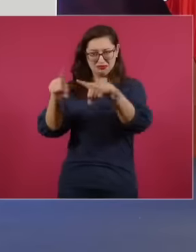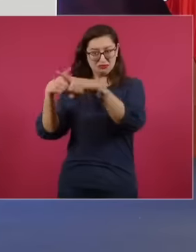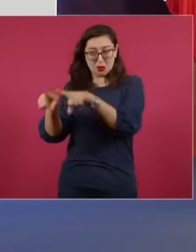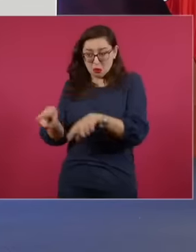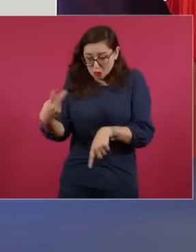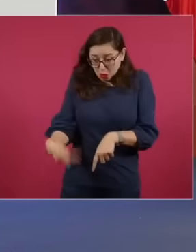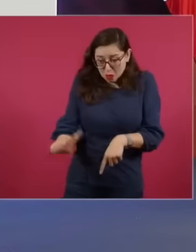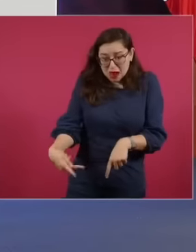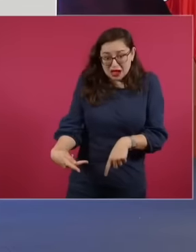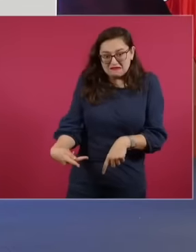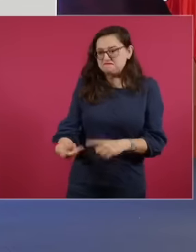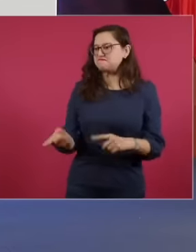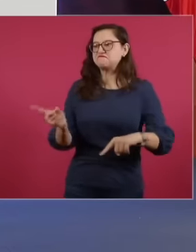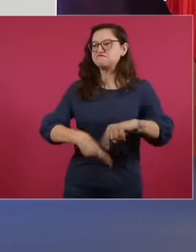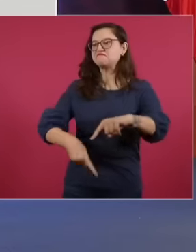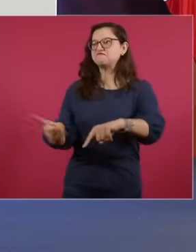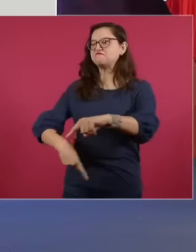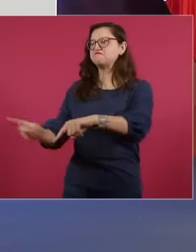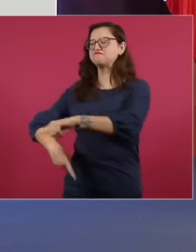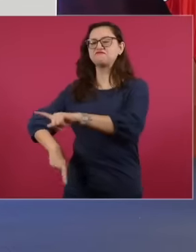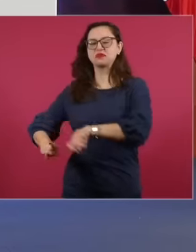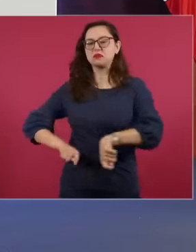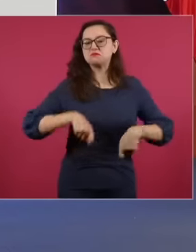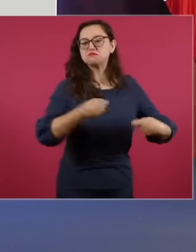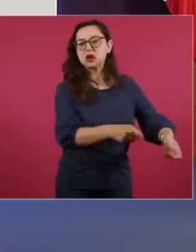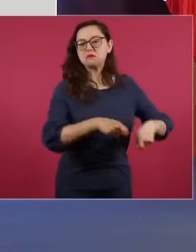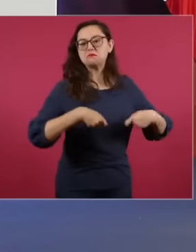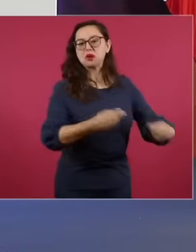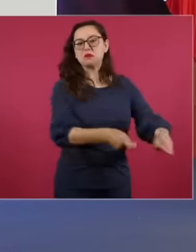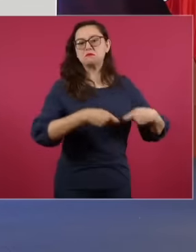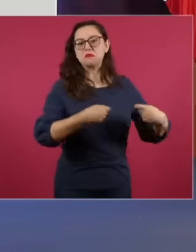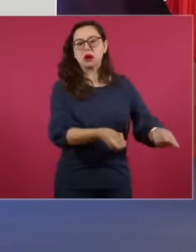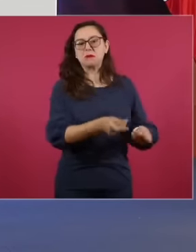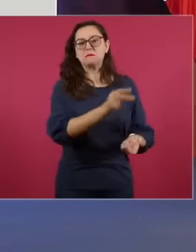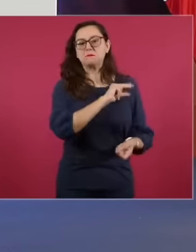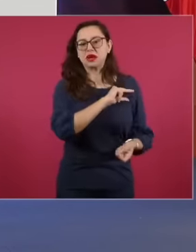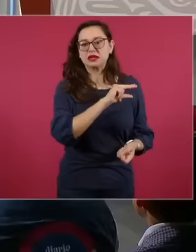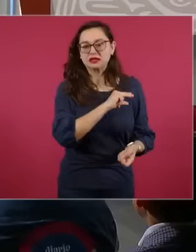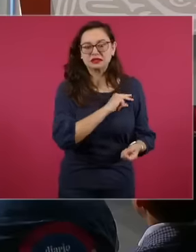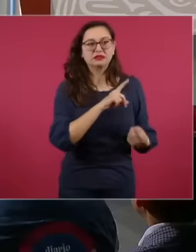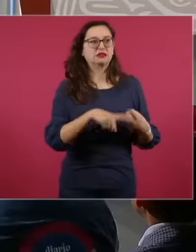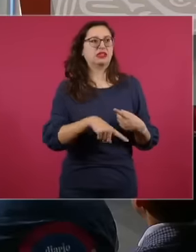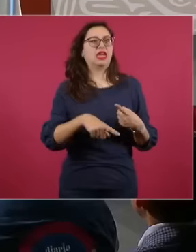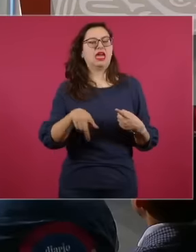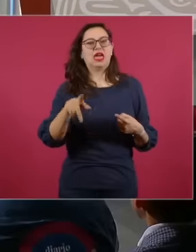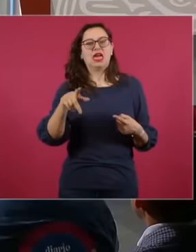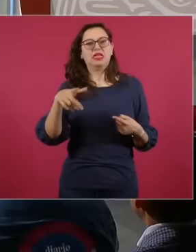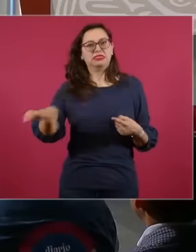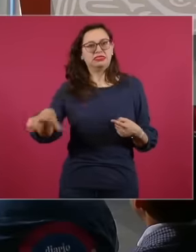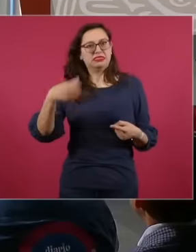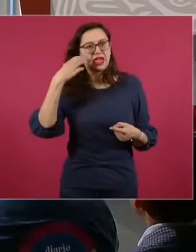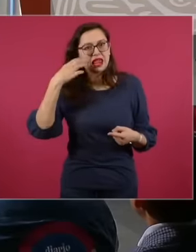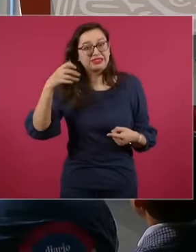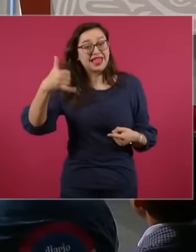previous governments when they committed fraud and if the judiciary did not oppose it, on the contrary,